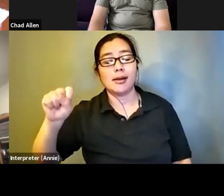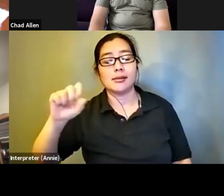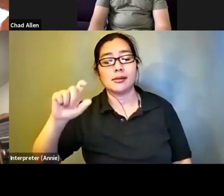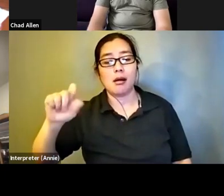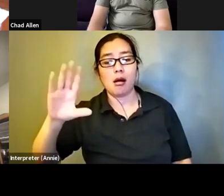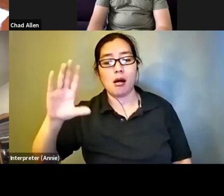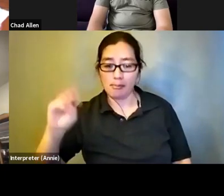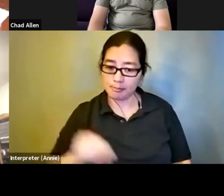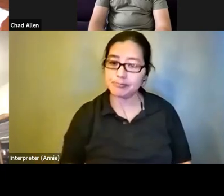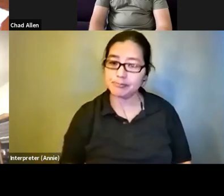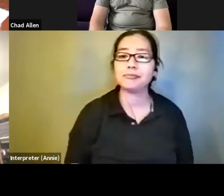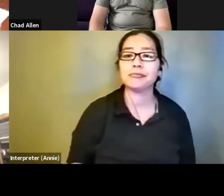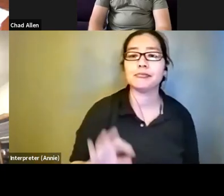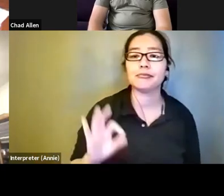: Fantastic point, sir. Charity.